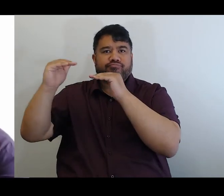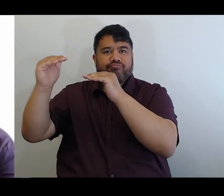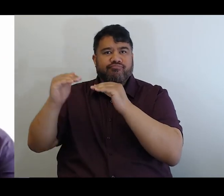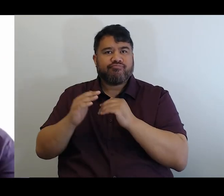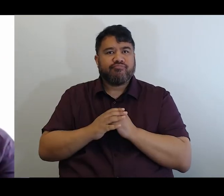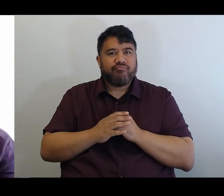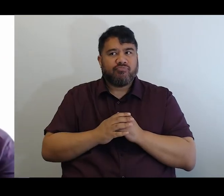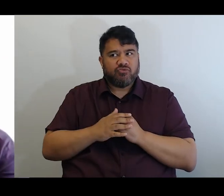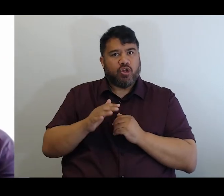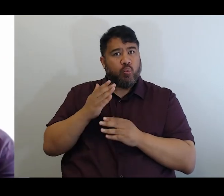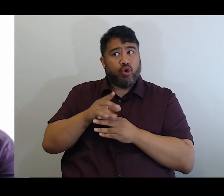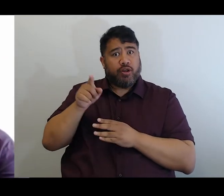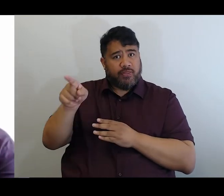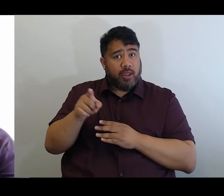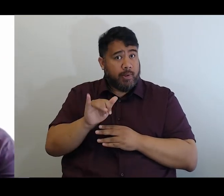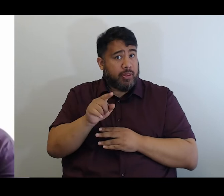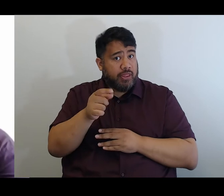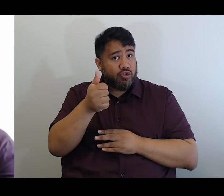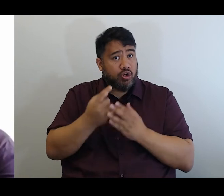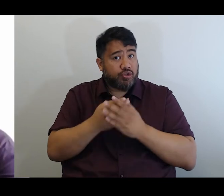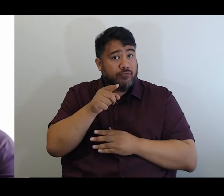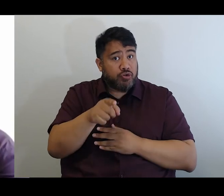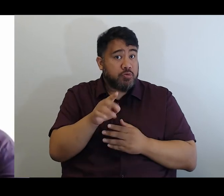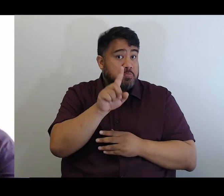So it's now time for the Q&A session.